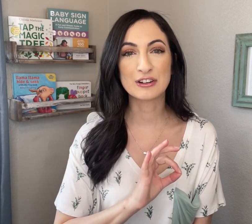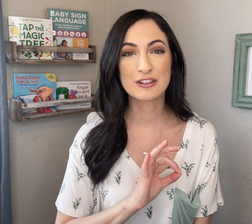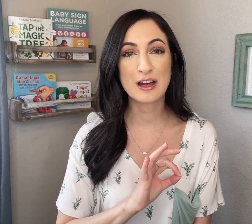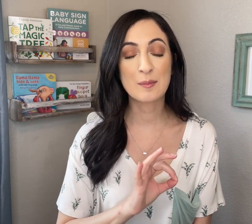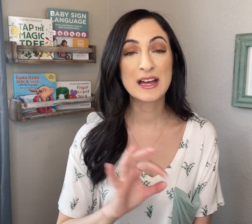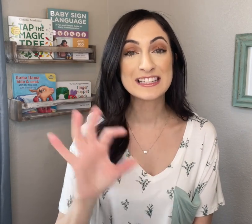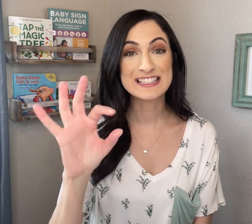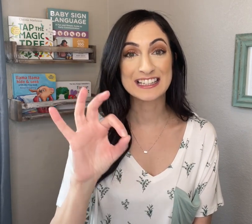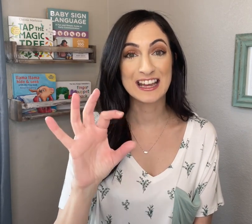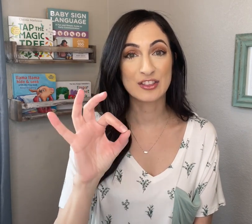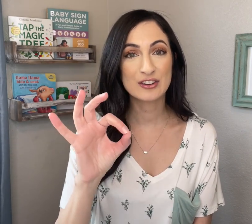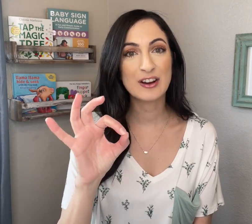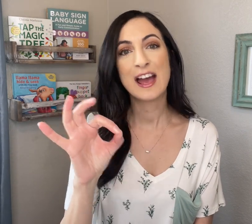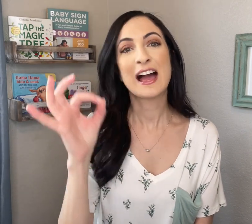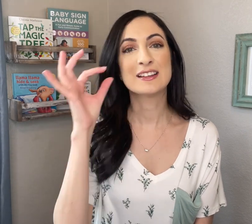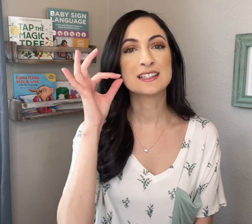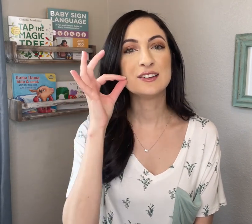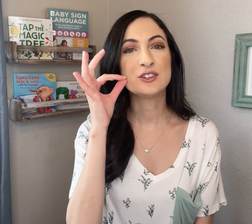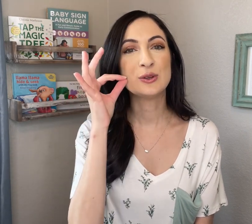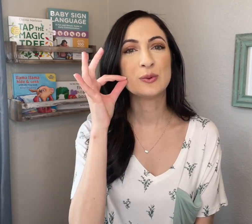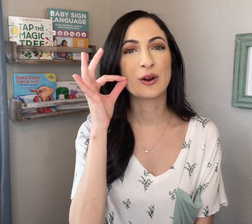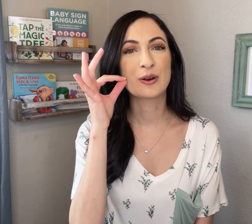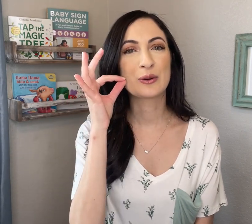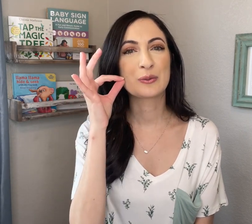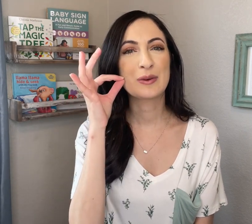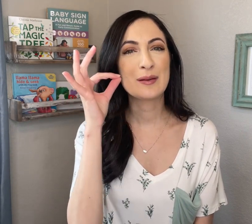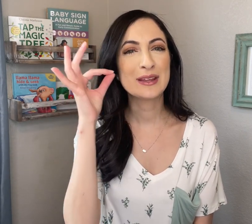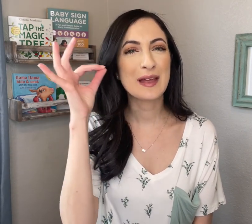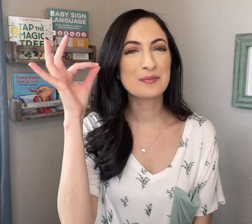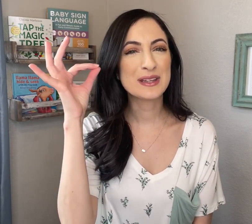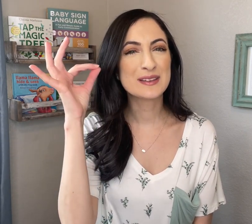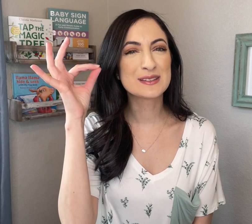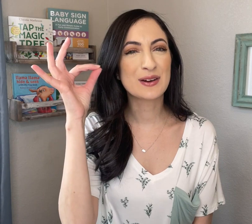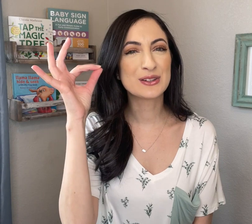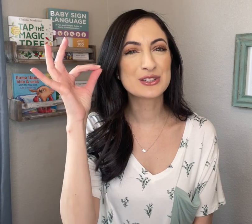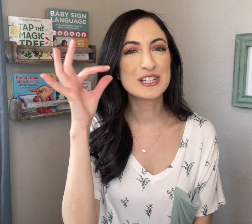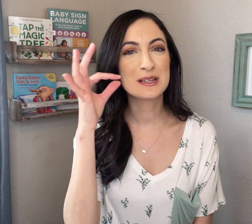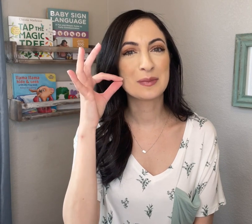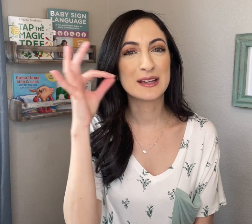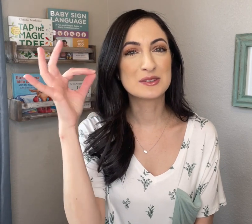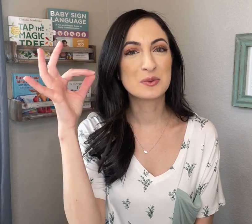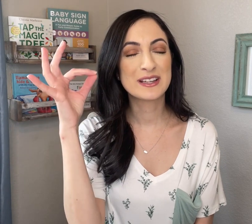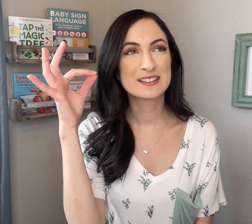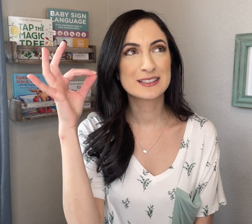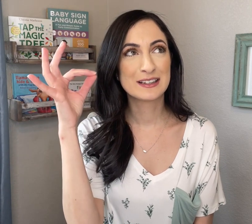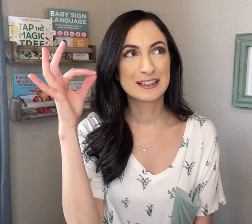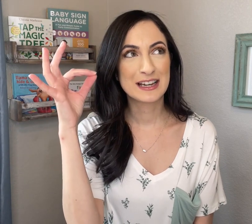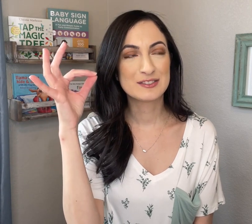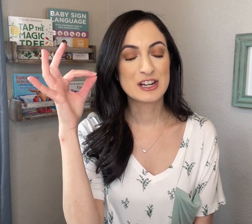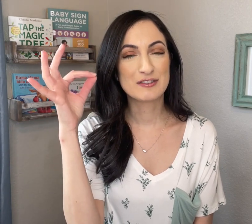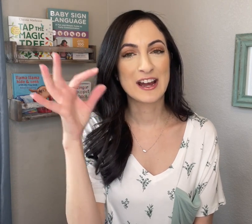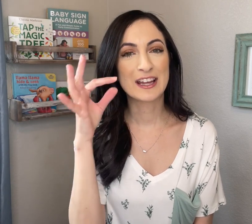your thumb together, as if you are grabbing that bee that's on your cheek by its wings. Kind of terrifying.